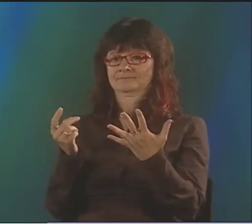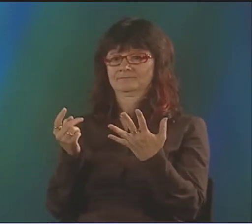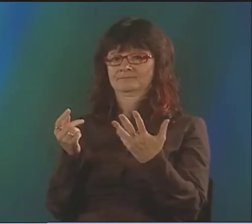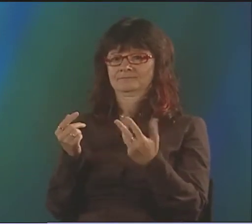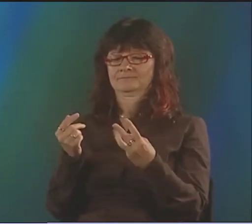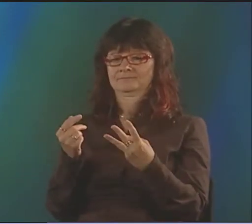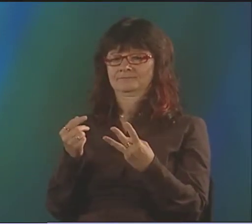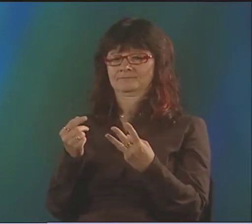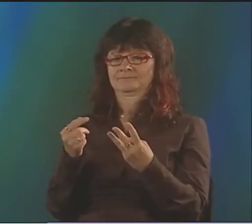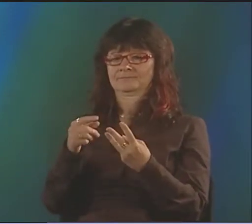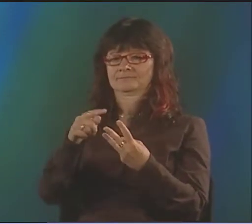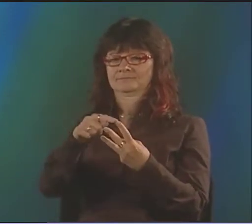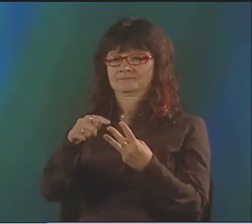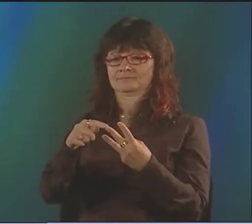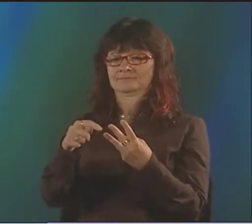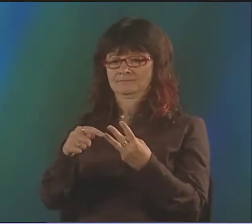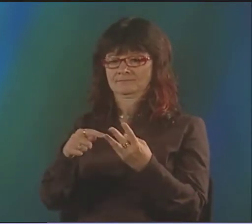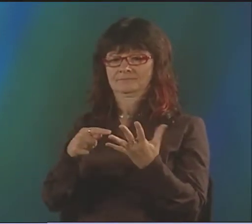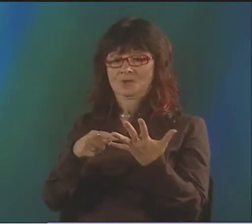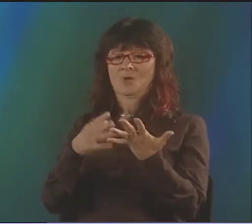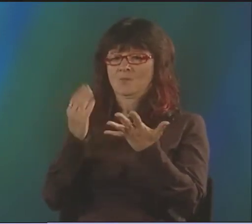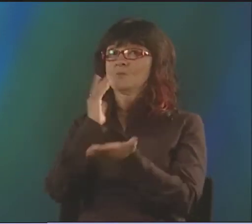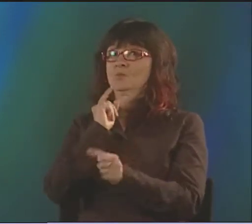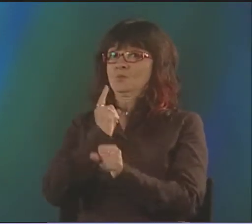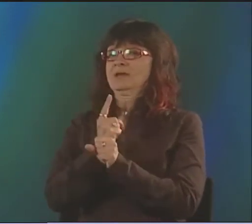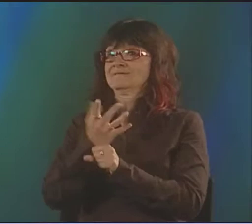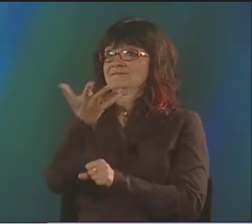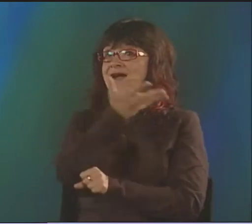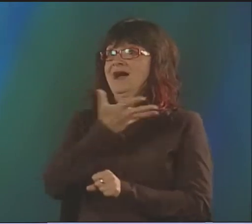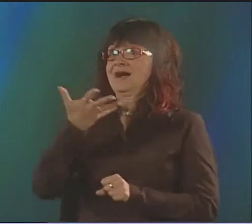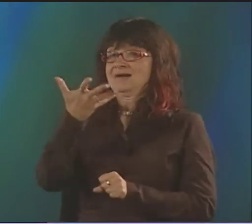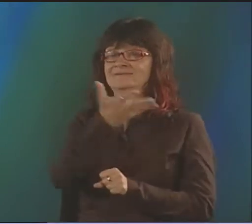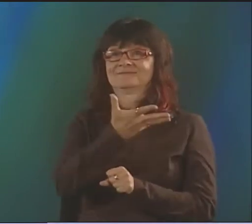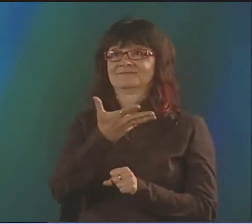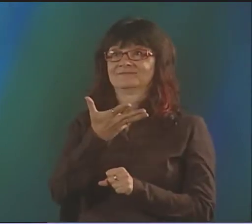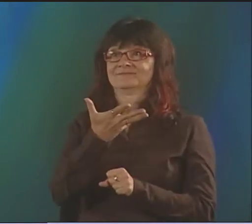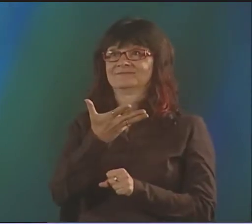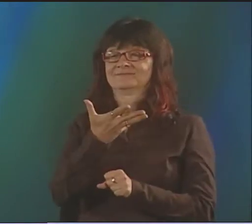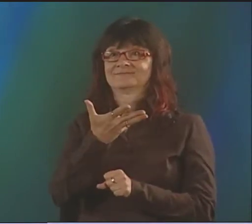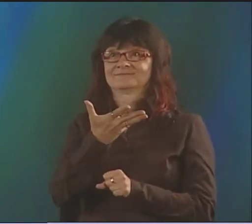THAT THEY WERE DOING. THEY WEREN'T PART OF THIS. LET'S SEE, 3, 4, 5 OF US.